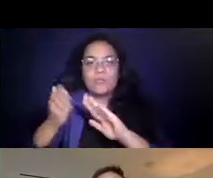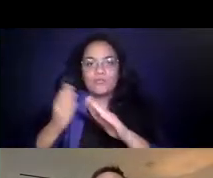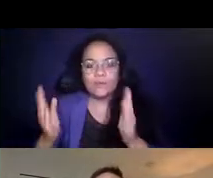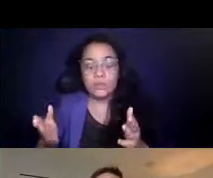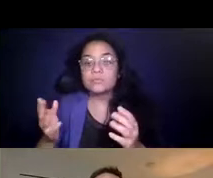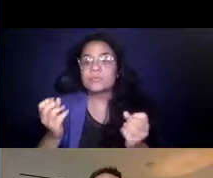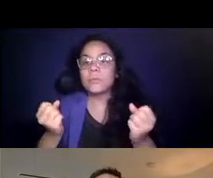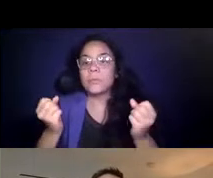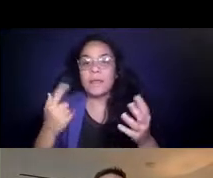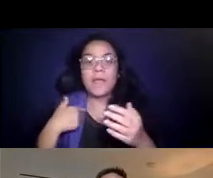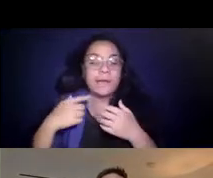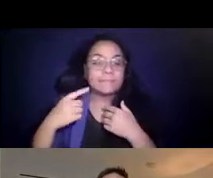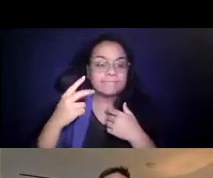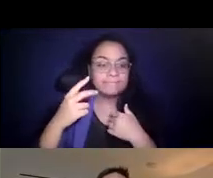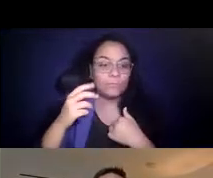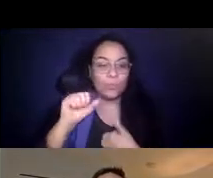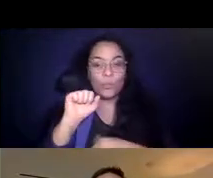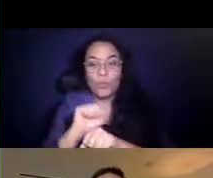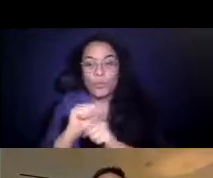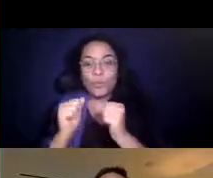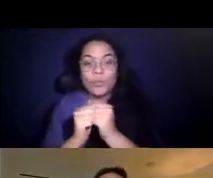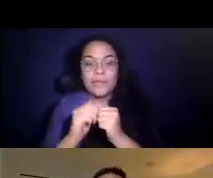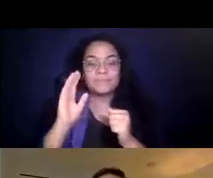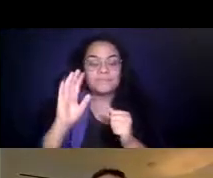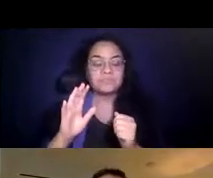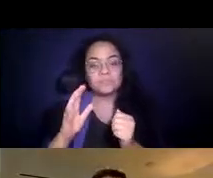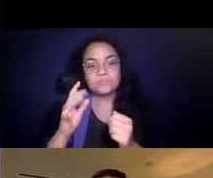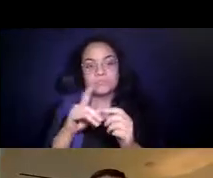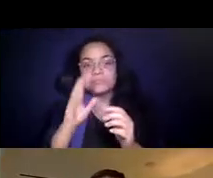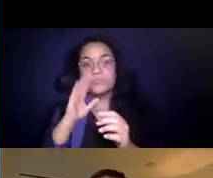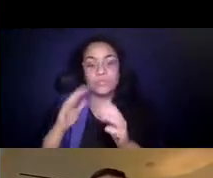concur with Paul, smaller agencies, our ridership 14:19:32 is returning.